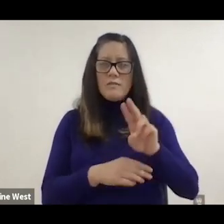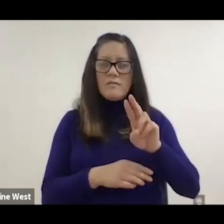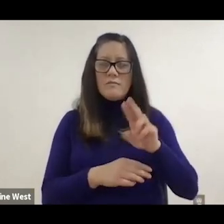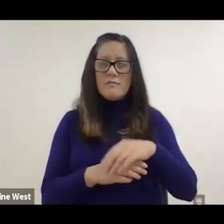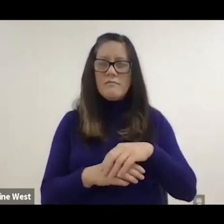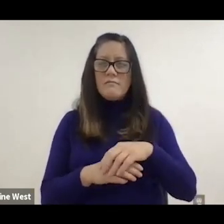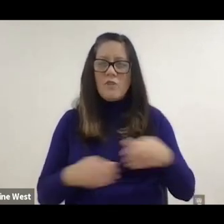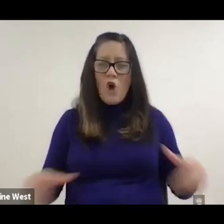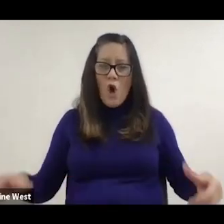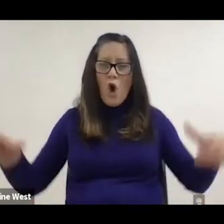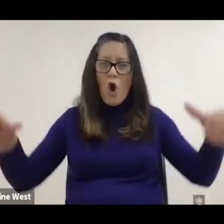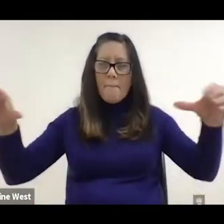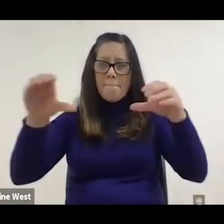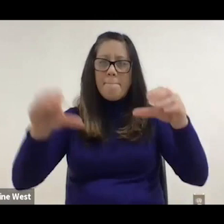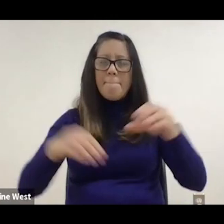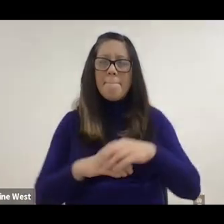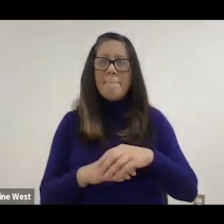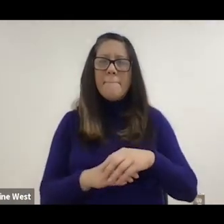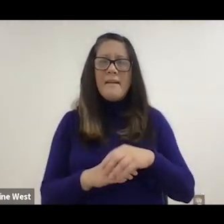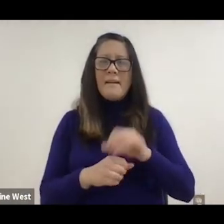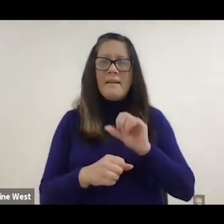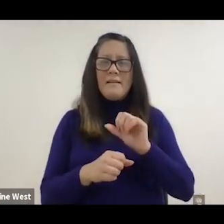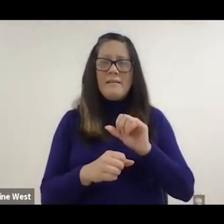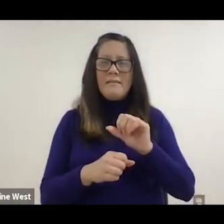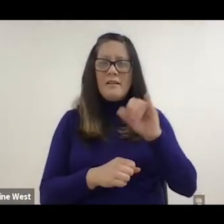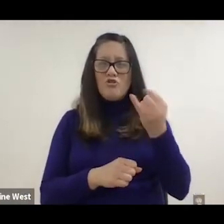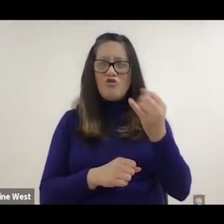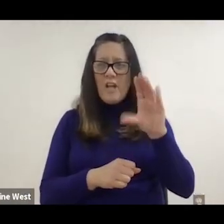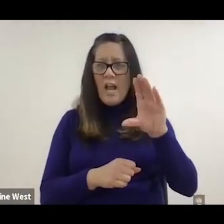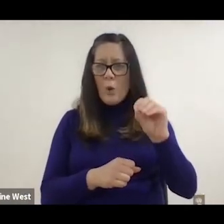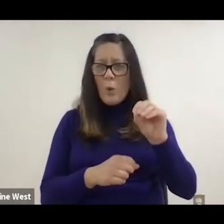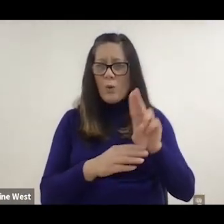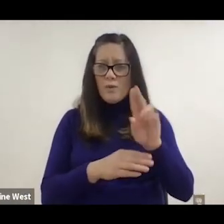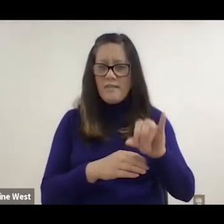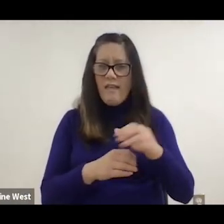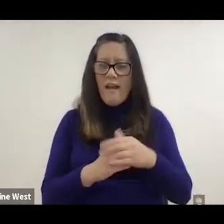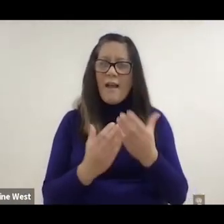JCO on and he wanted to use. Is in the robotic arm,